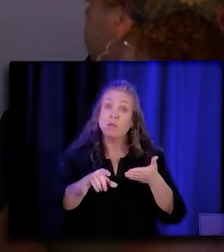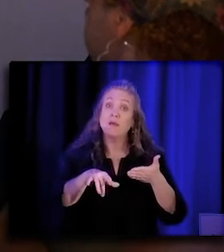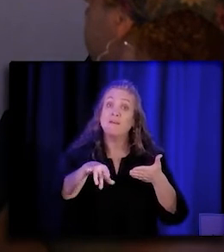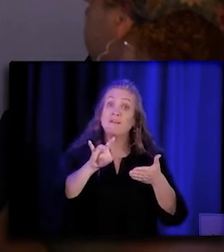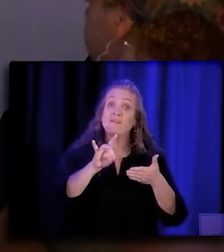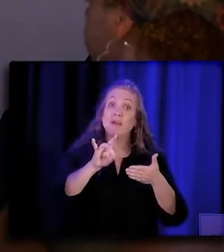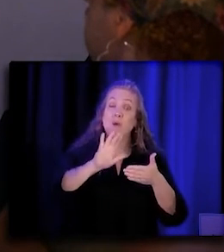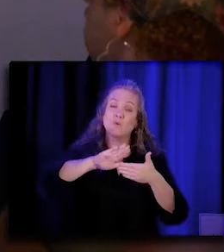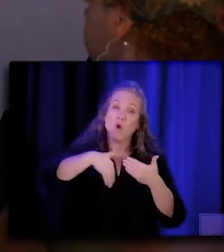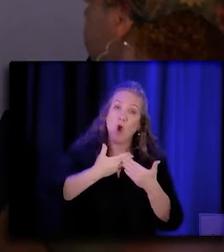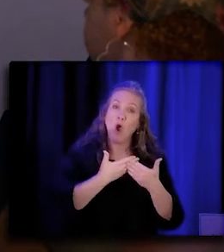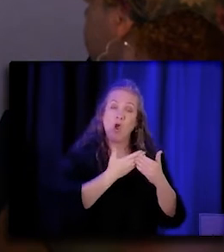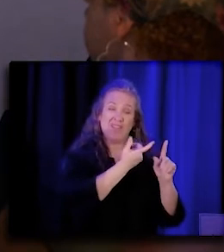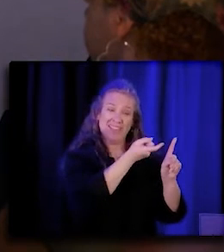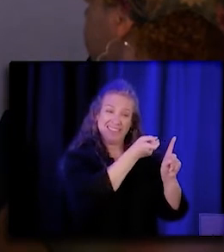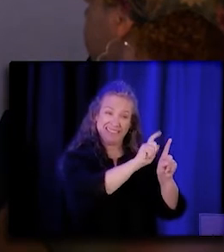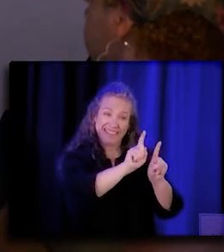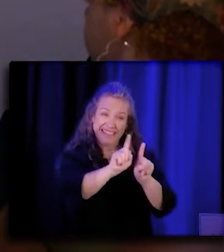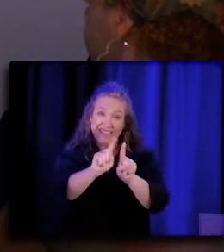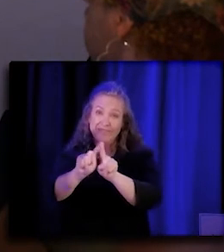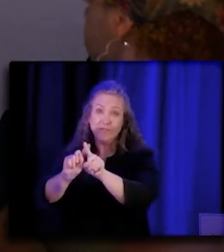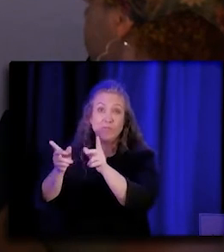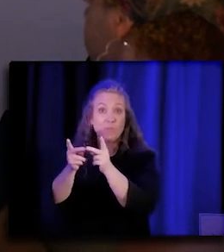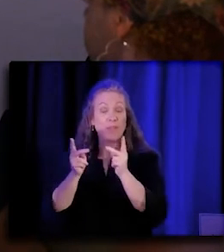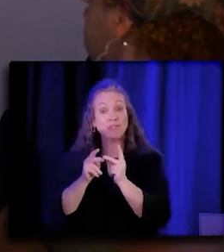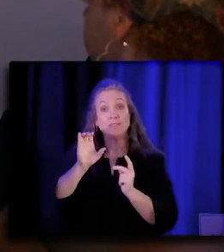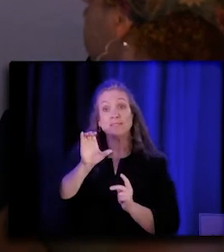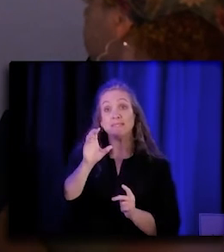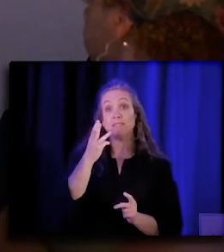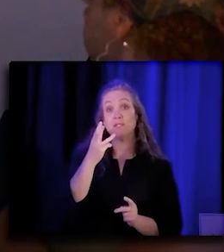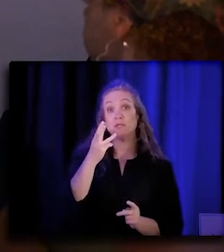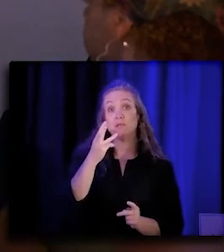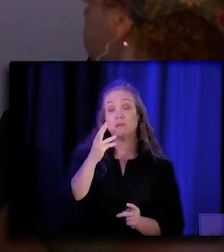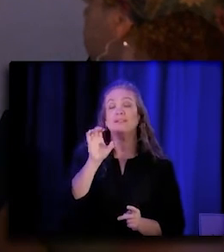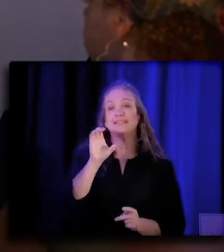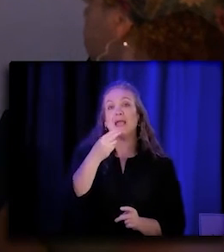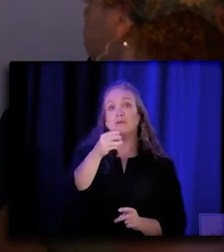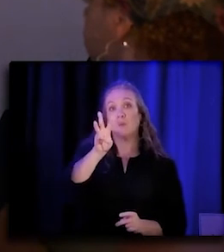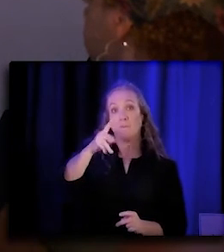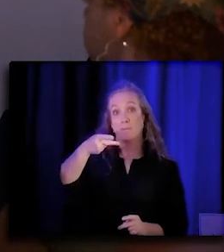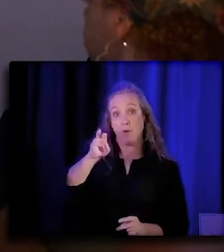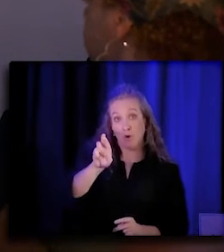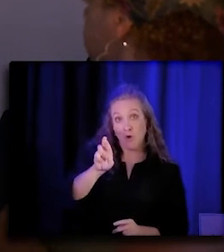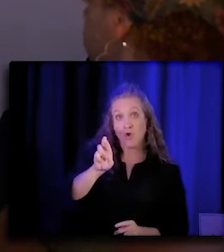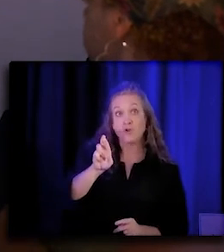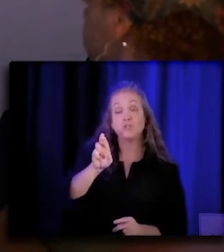that CHW/P/Rs, navigators, you know, whoever's out there that's doing this work